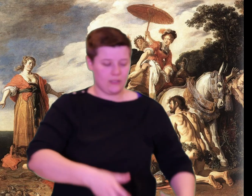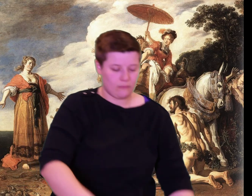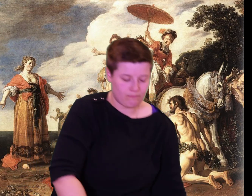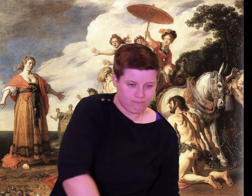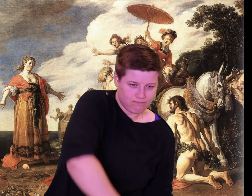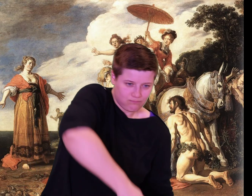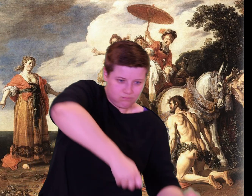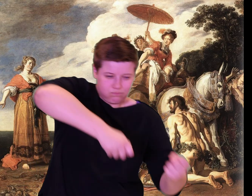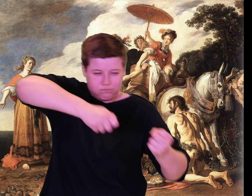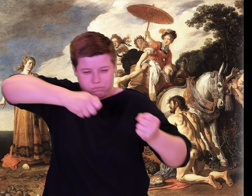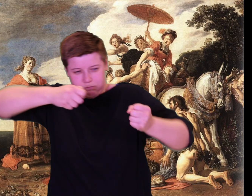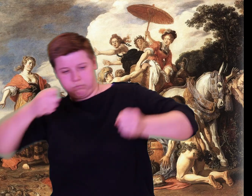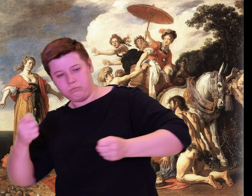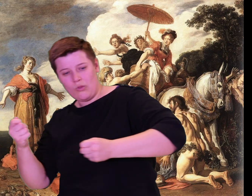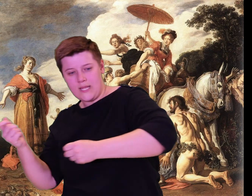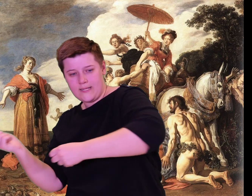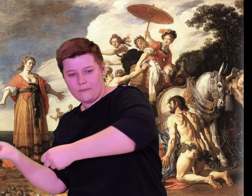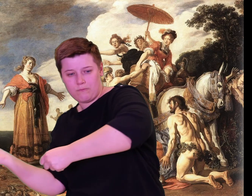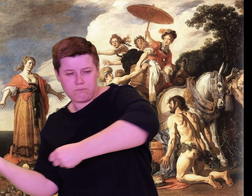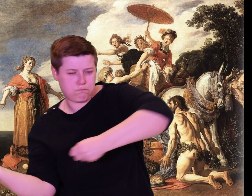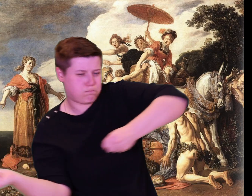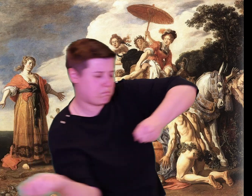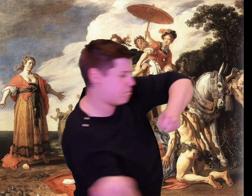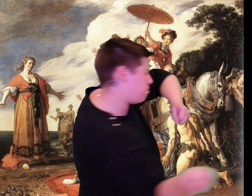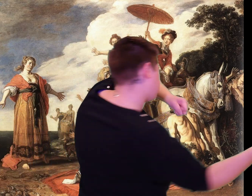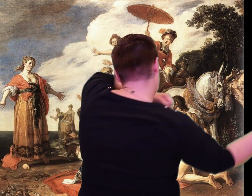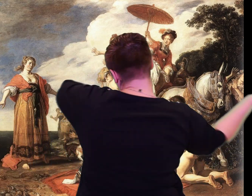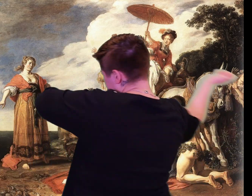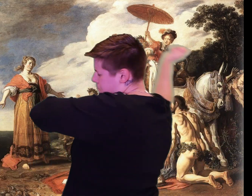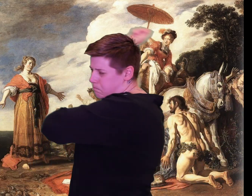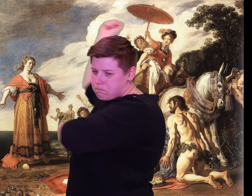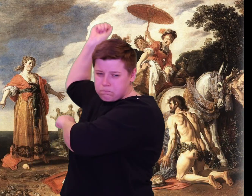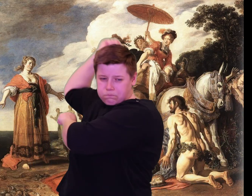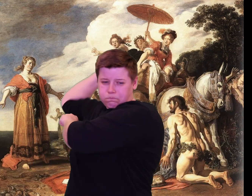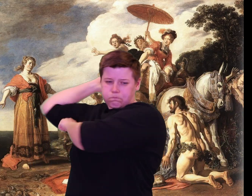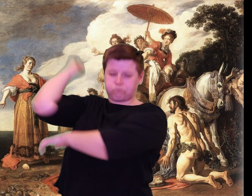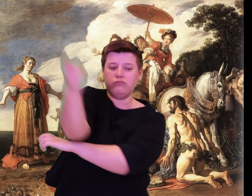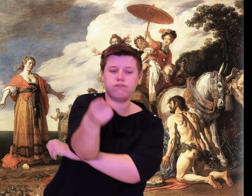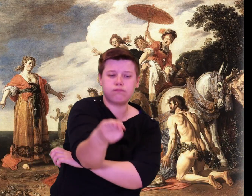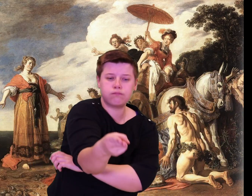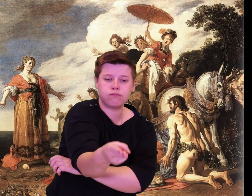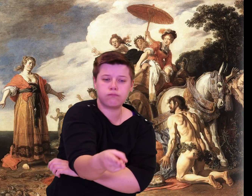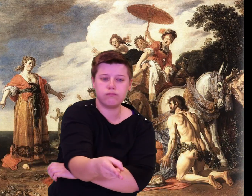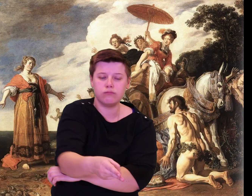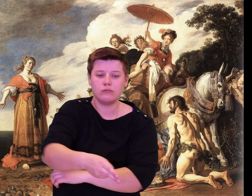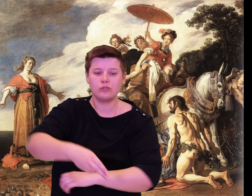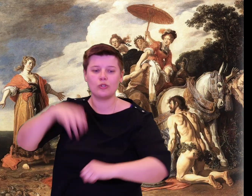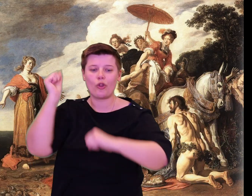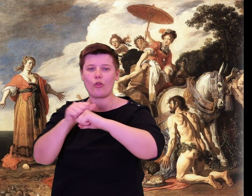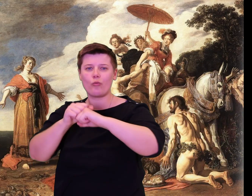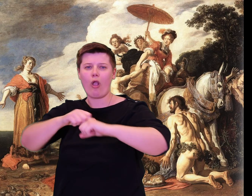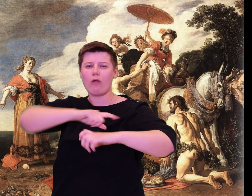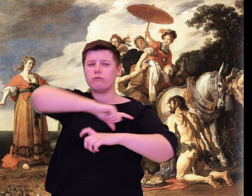He spun around, drew back his arm and from his brawny hand he hurled.